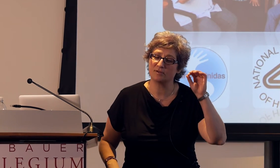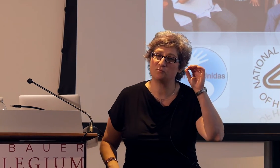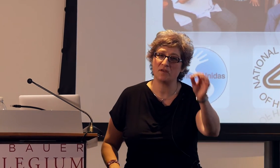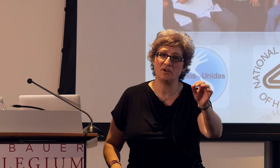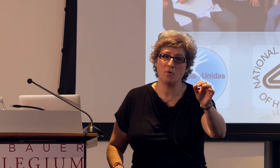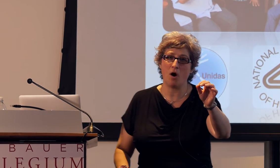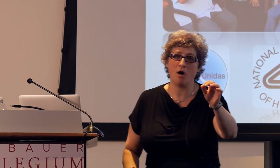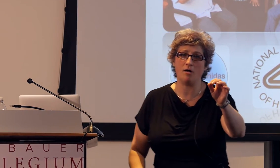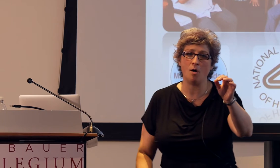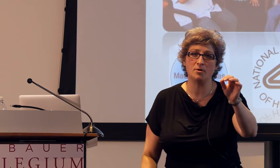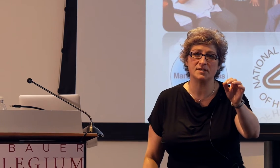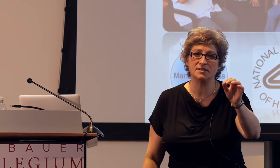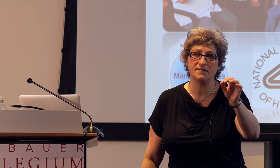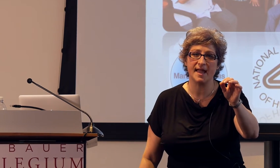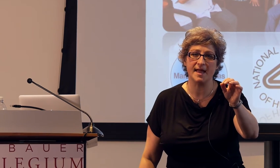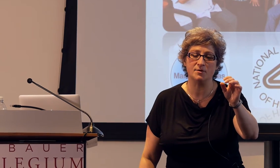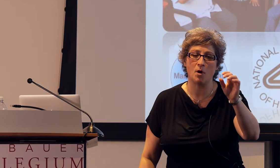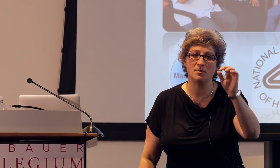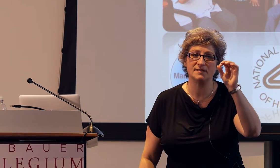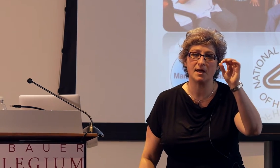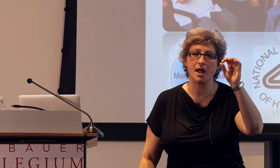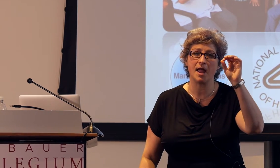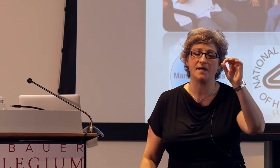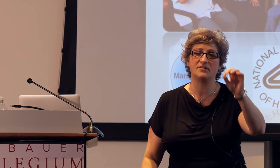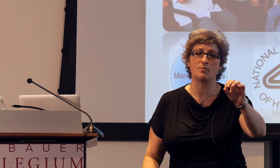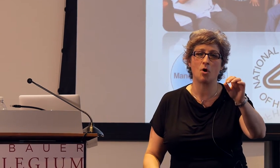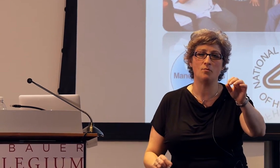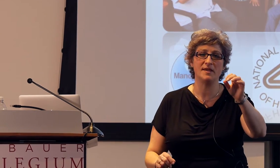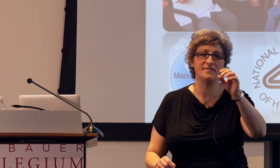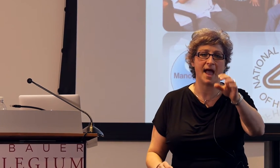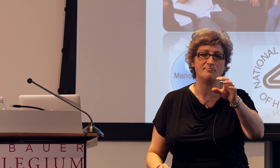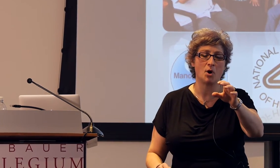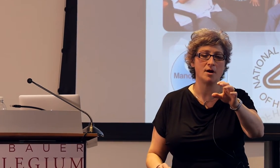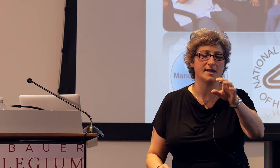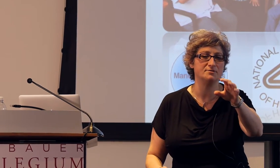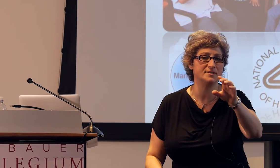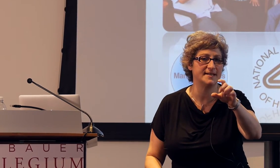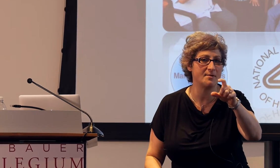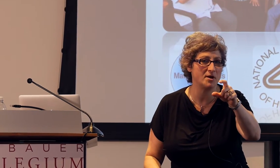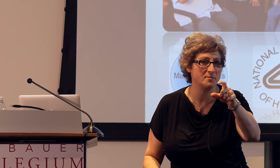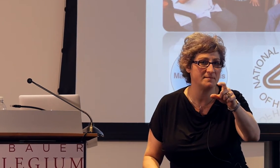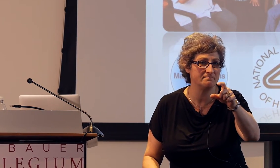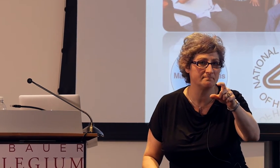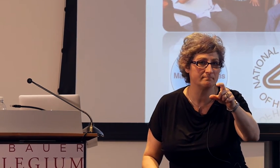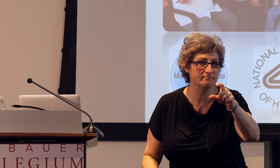I was with you almost until the end, what was, if it were only that part? Can you just say what you mean?